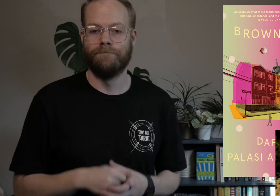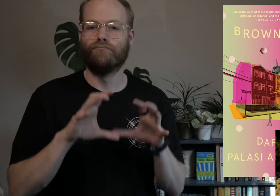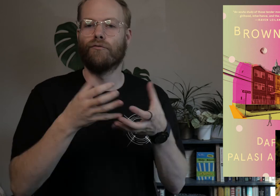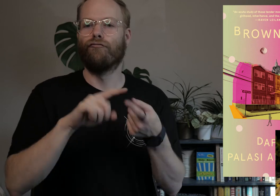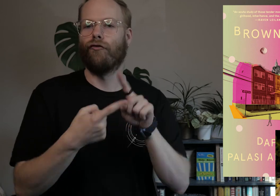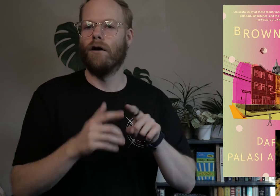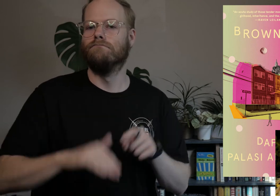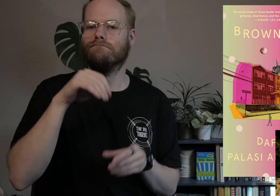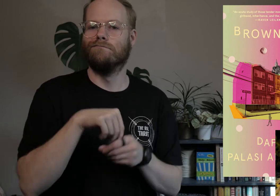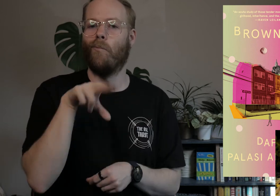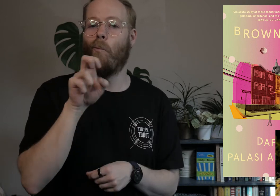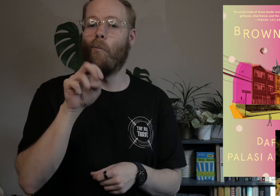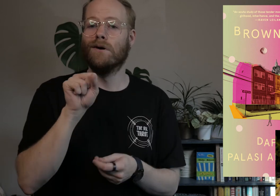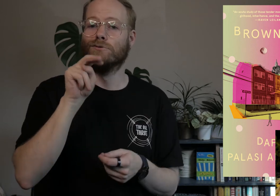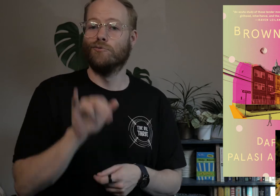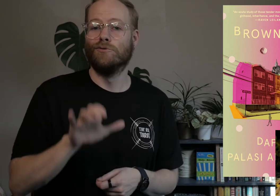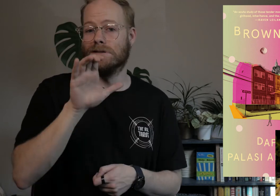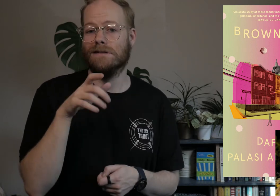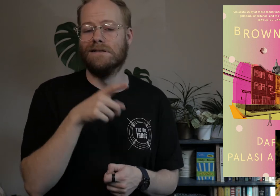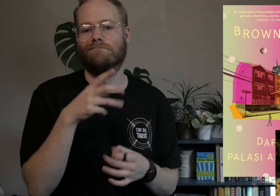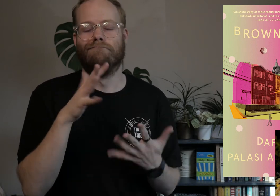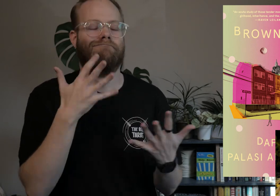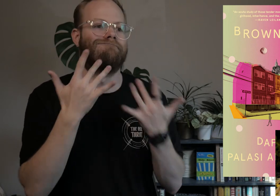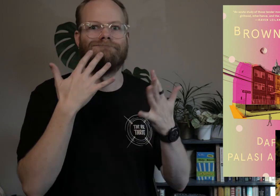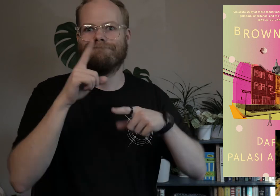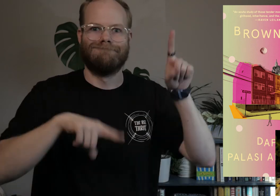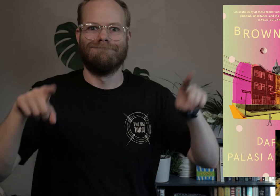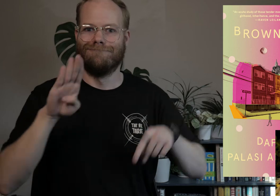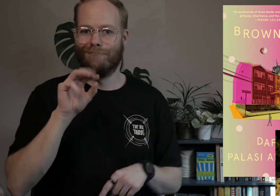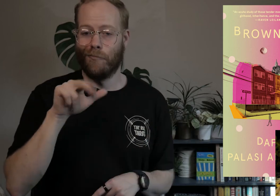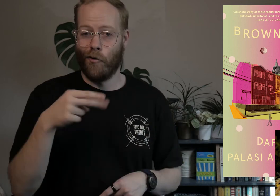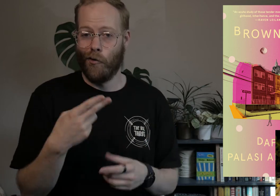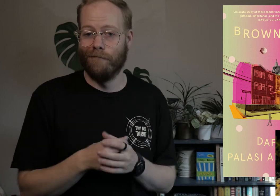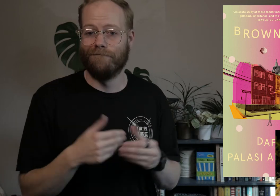A group of friends who grow up in Queens, New York City, a vibrant and eclectic borough.